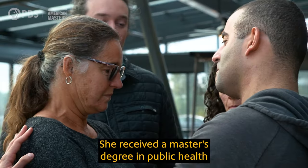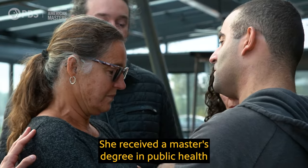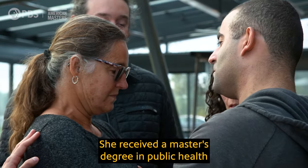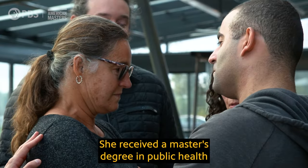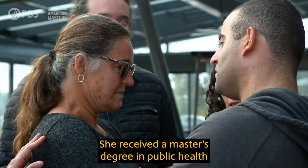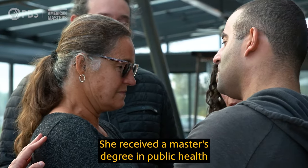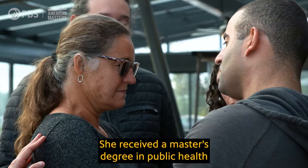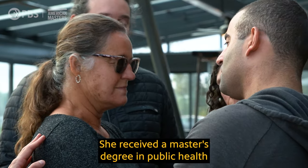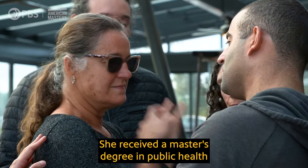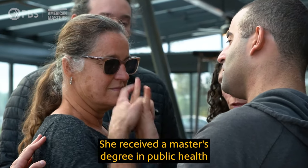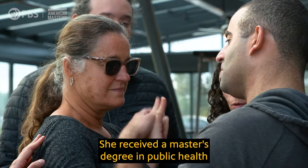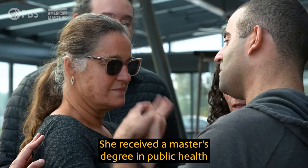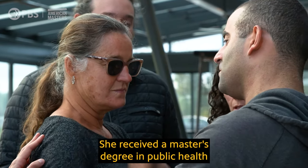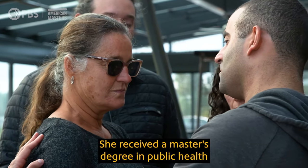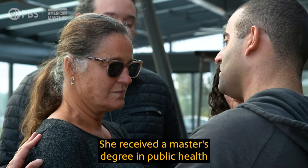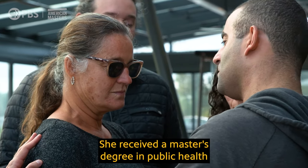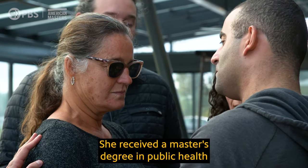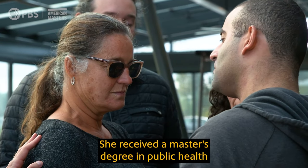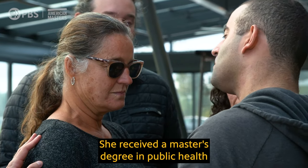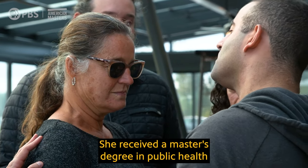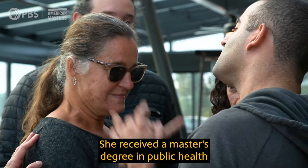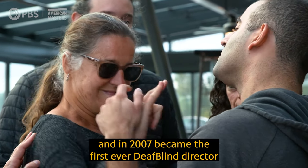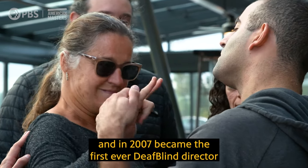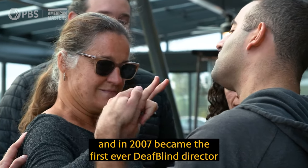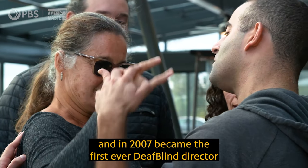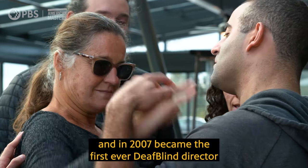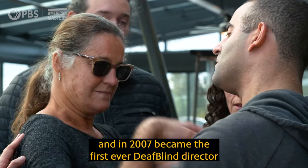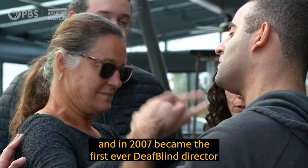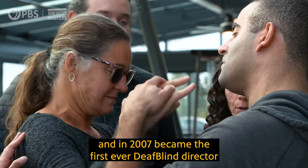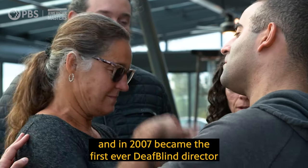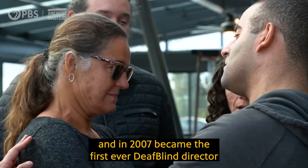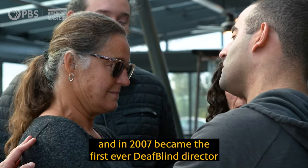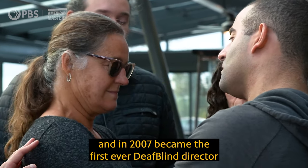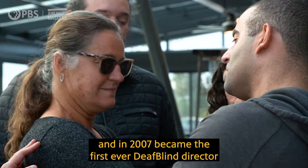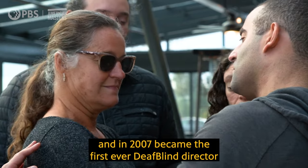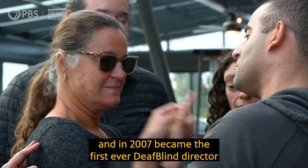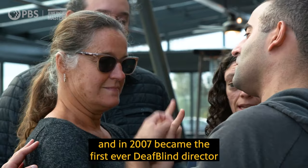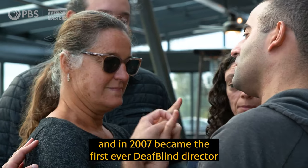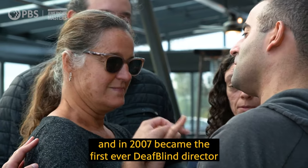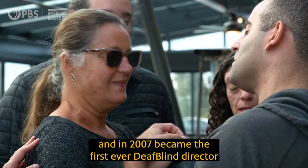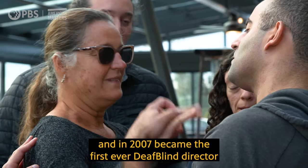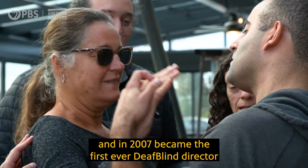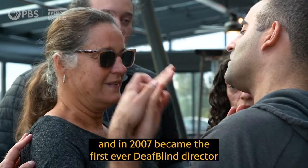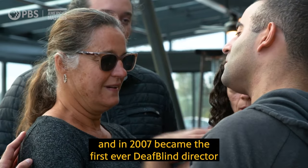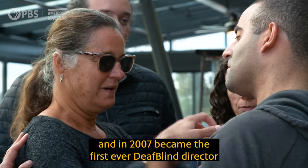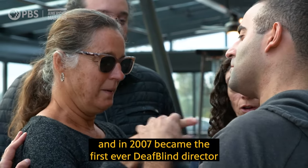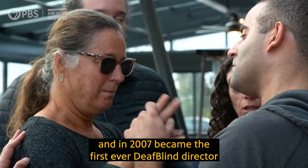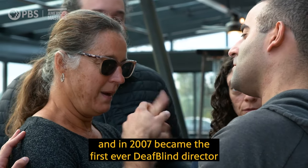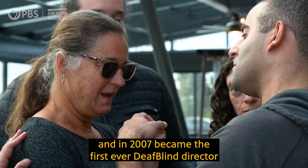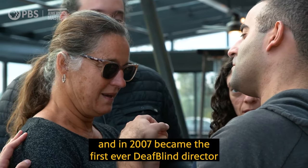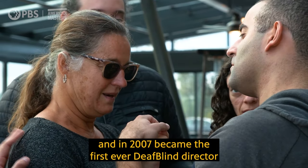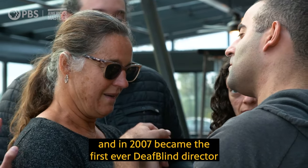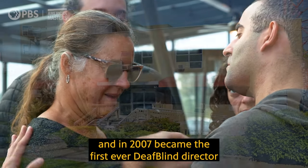She received a master's degree in public health and in 2007 became the first ever DeafBlind director